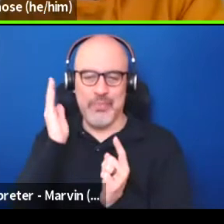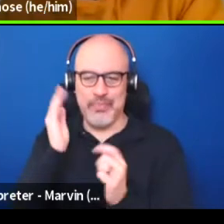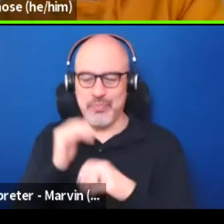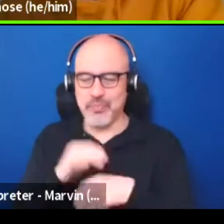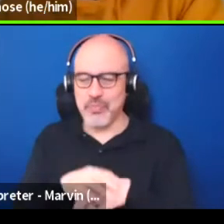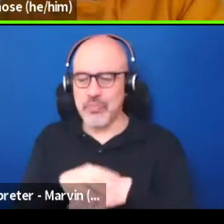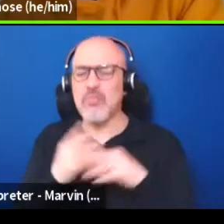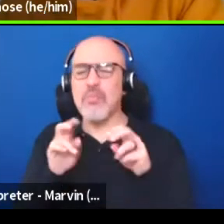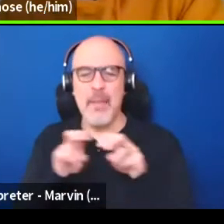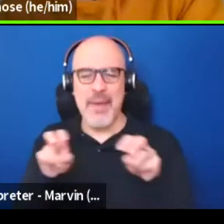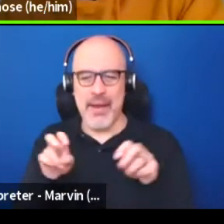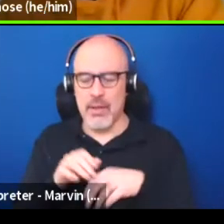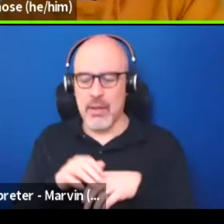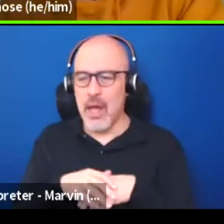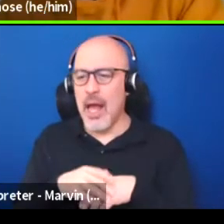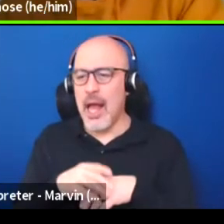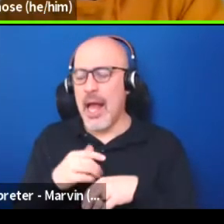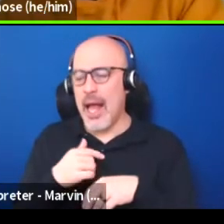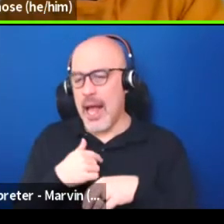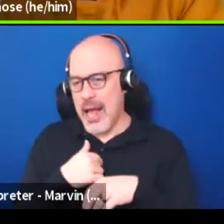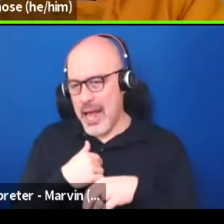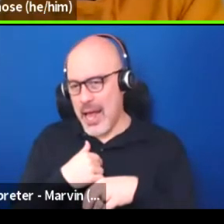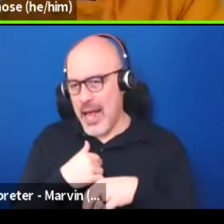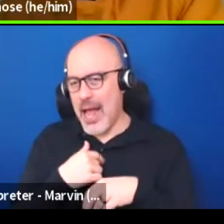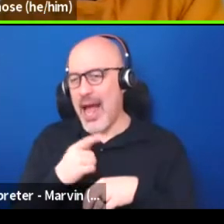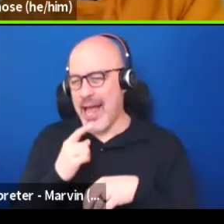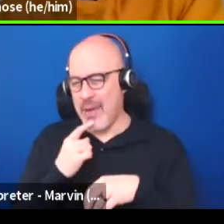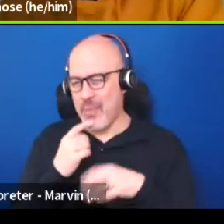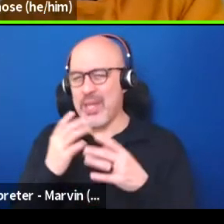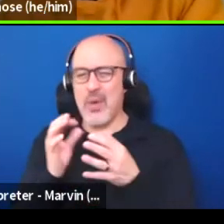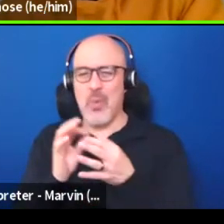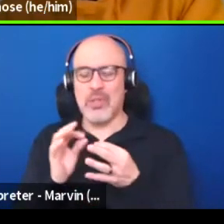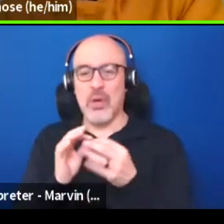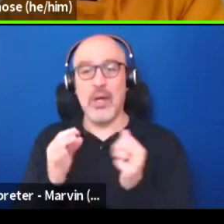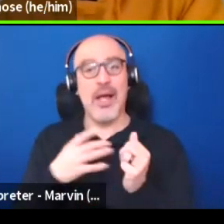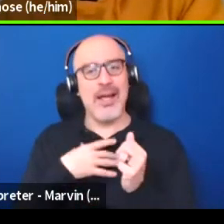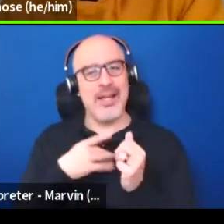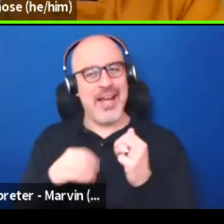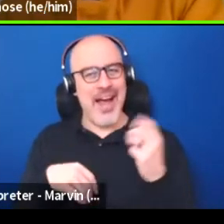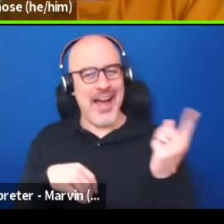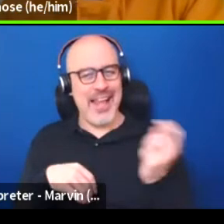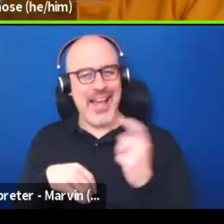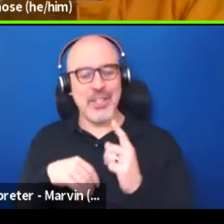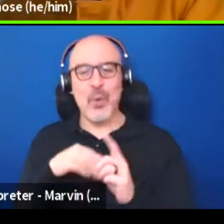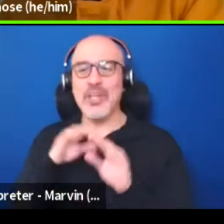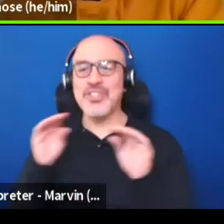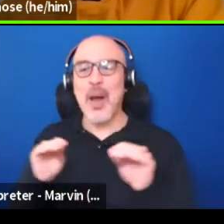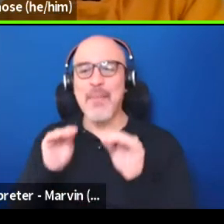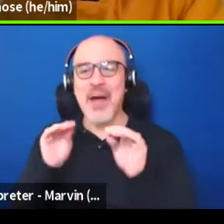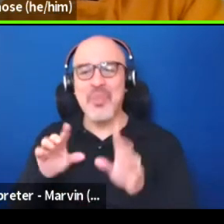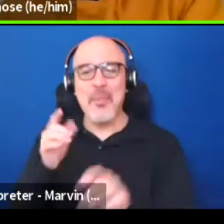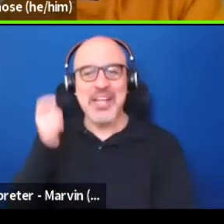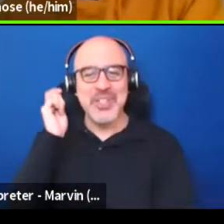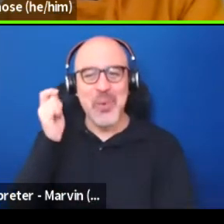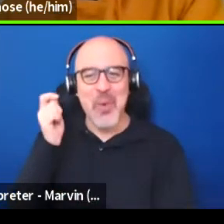And I really want to just say that I really liked the question about the magic wand, because this is something